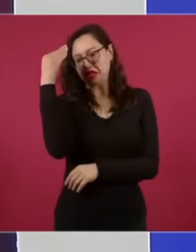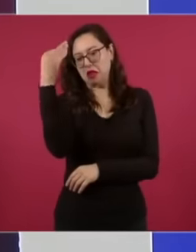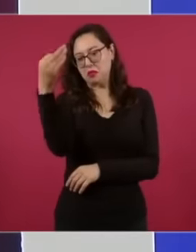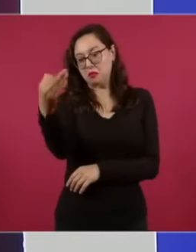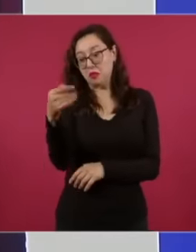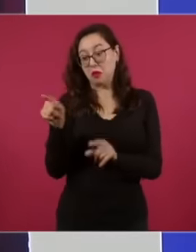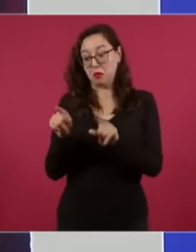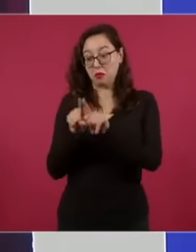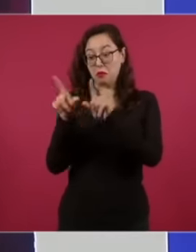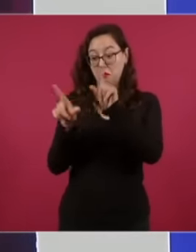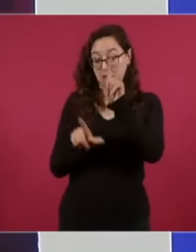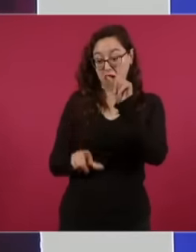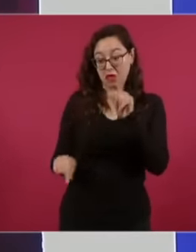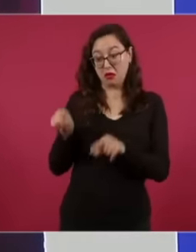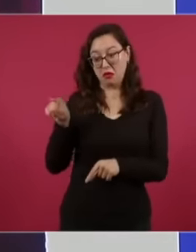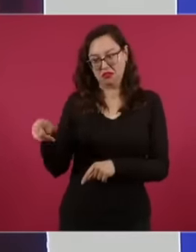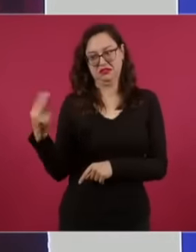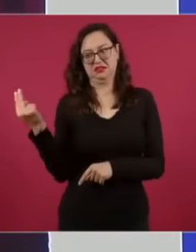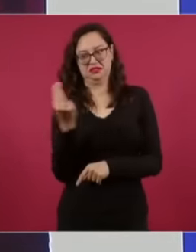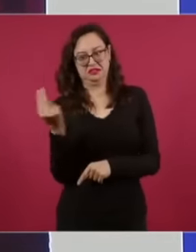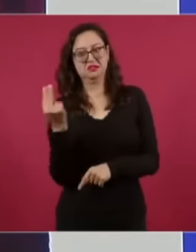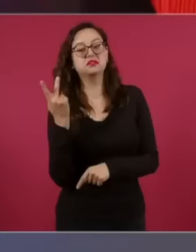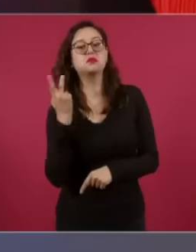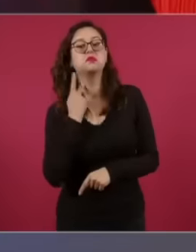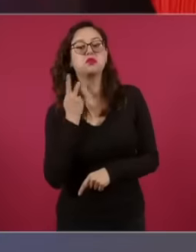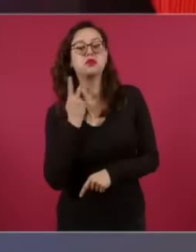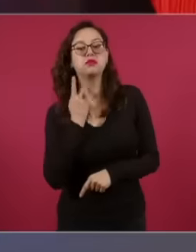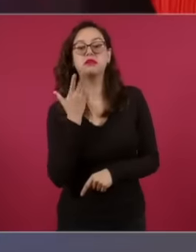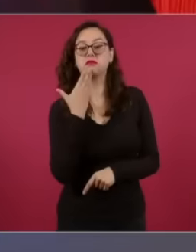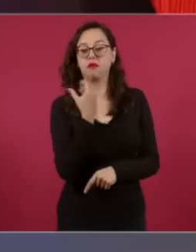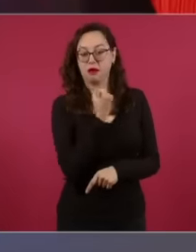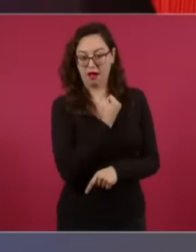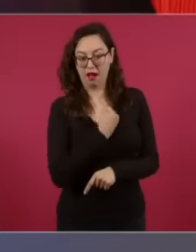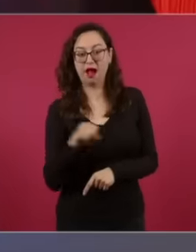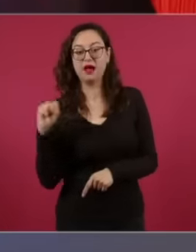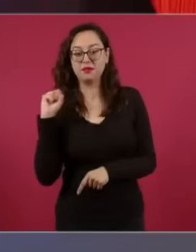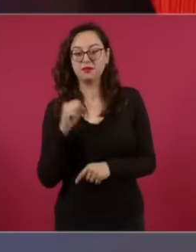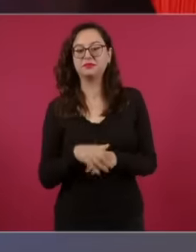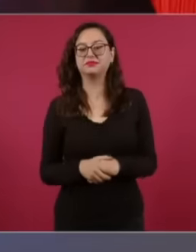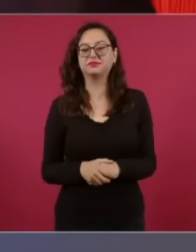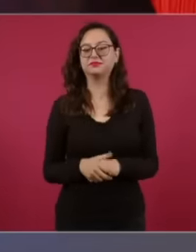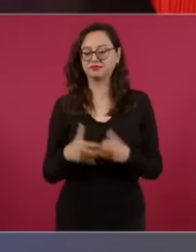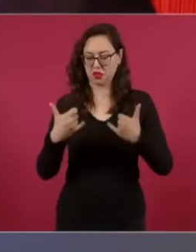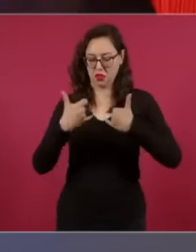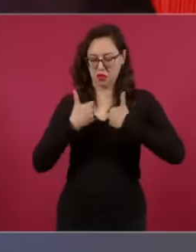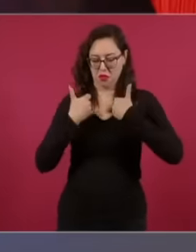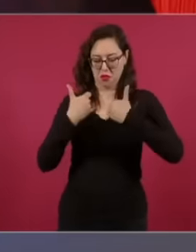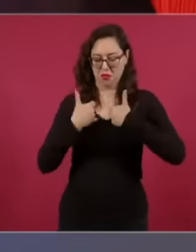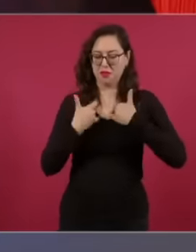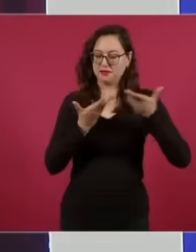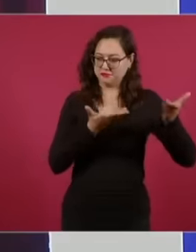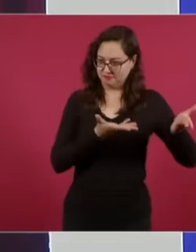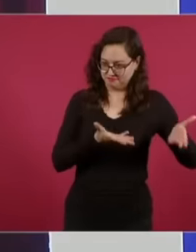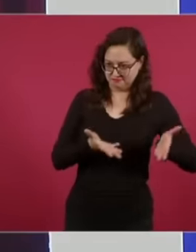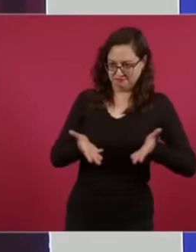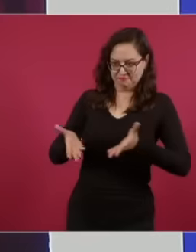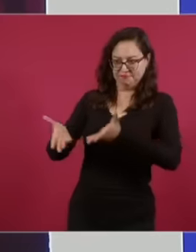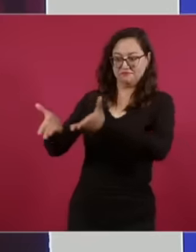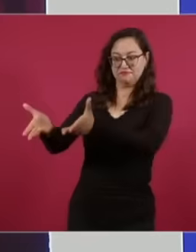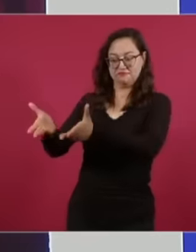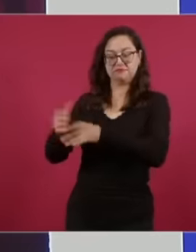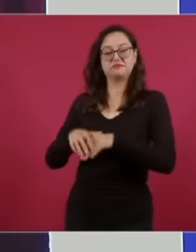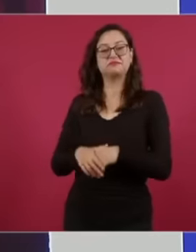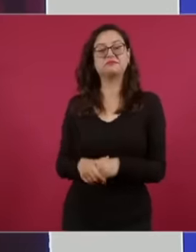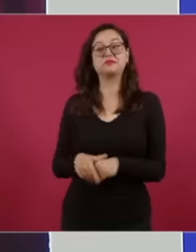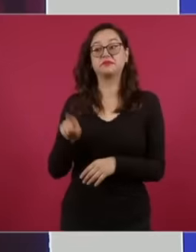and over time those young people will come to occupy important positions and eventually take